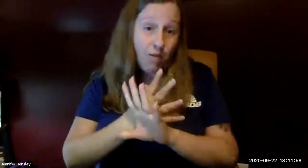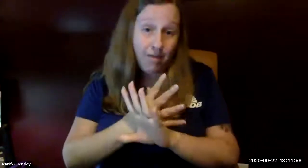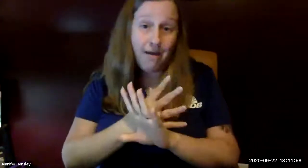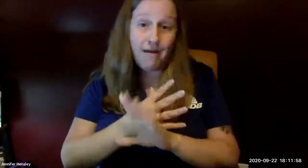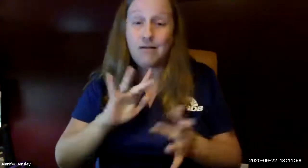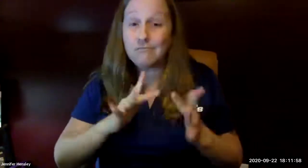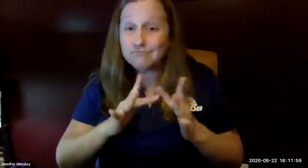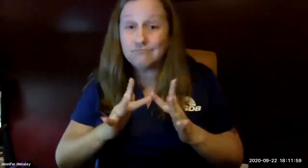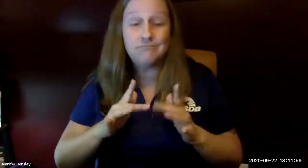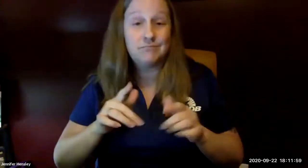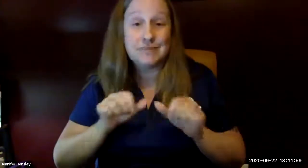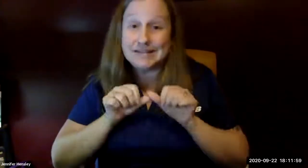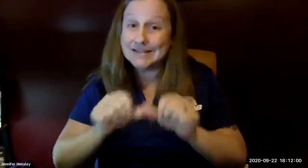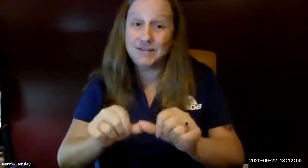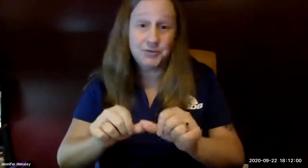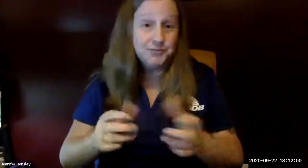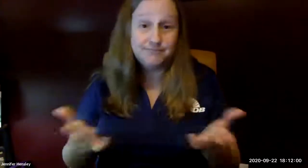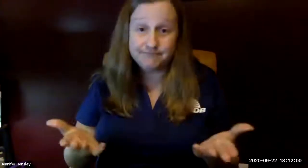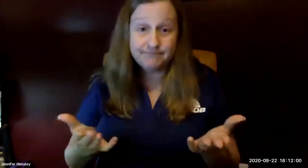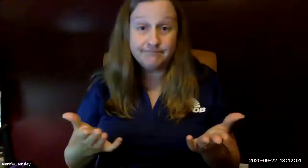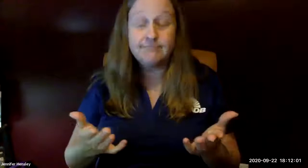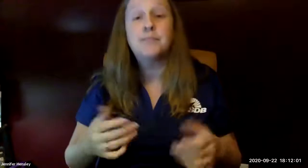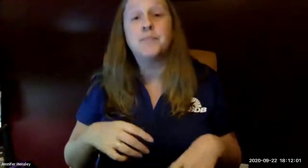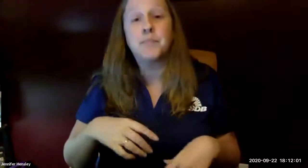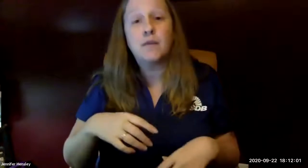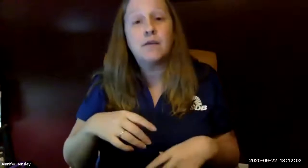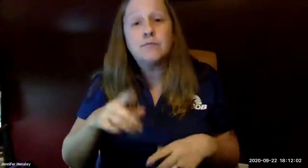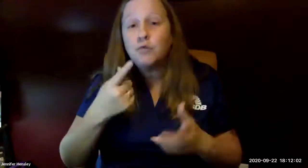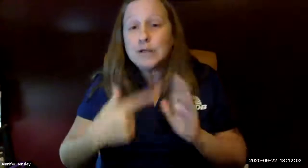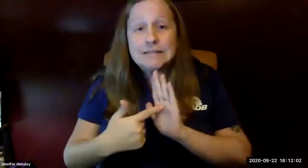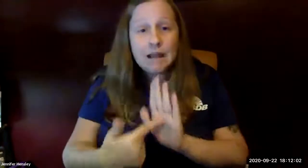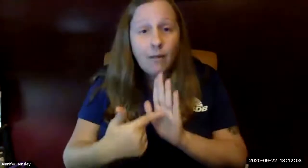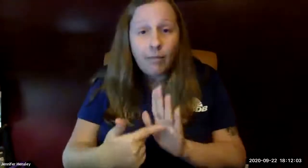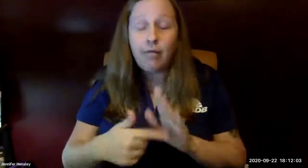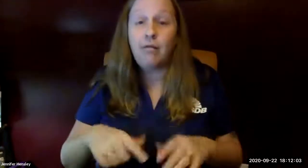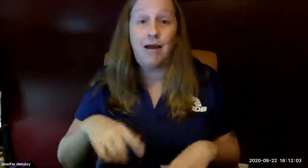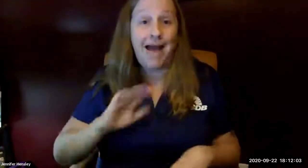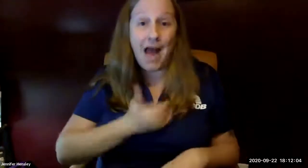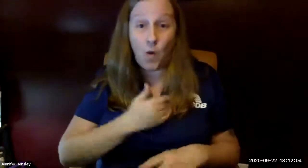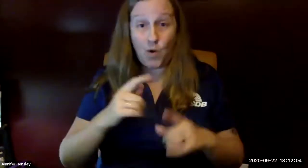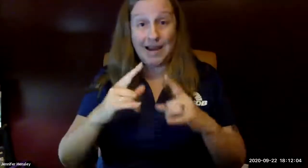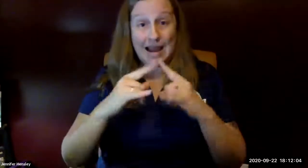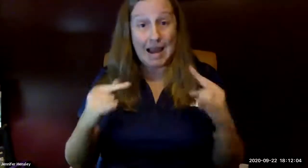all programs have moved to remote services